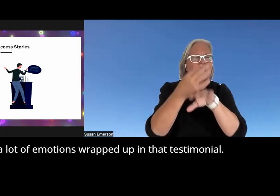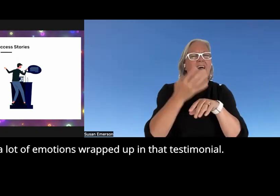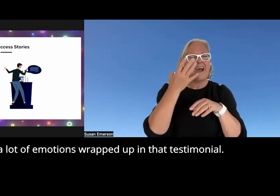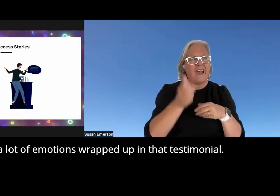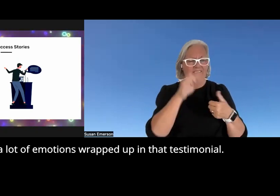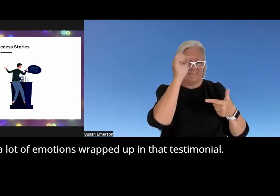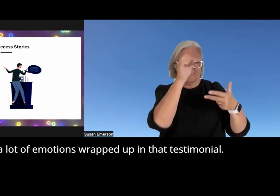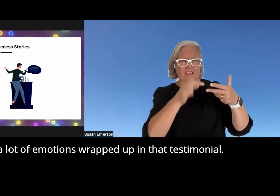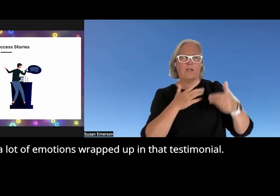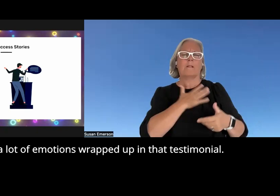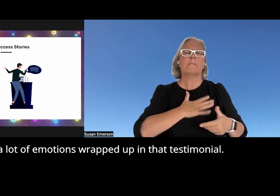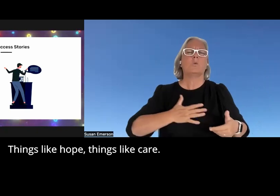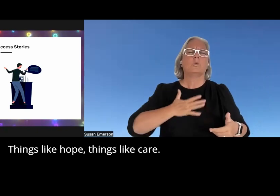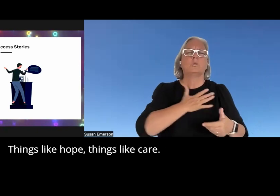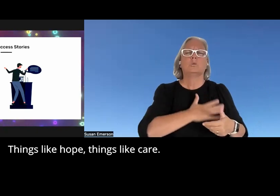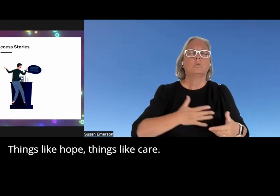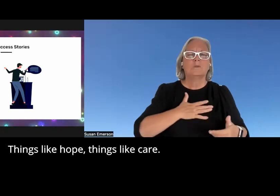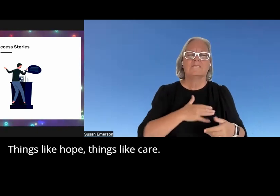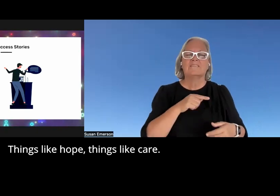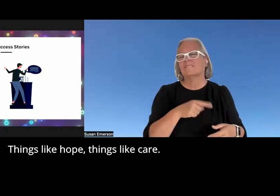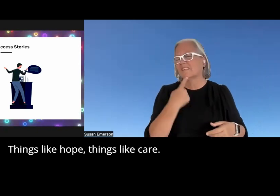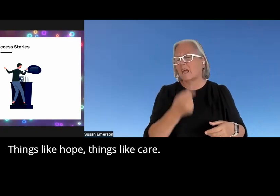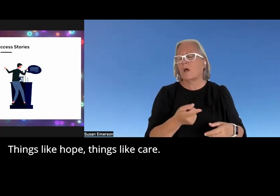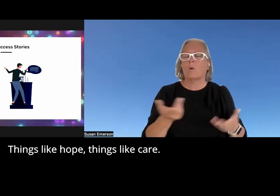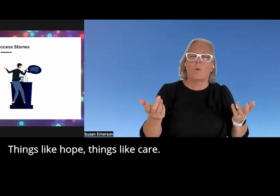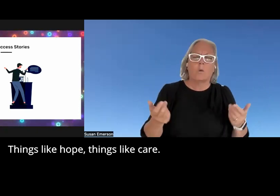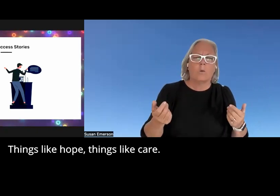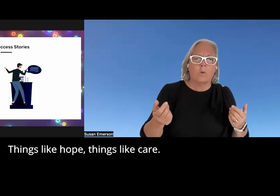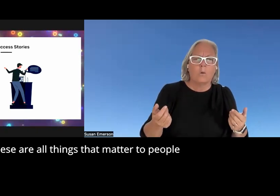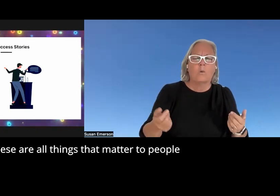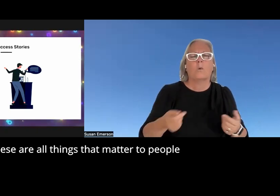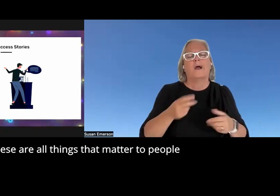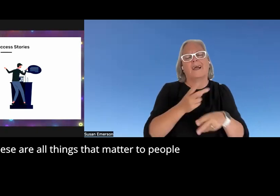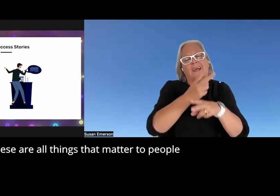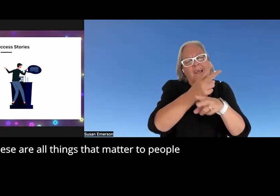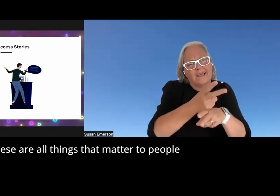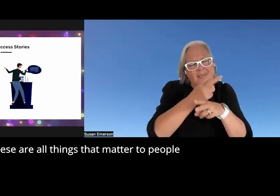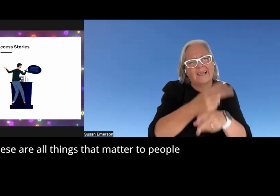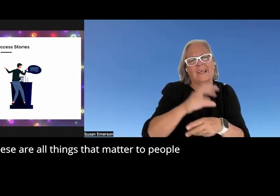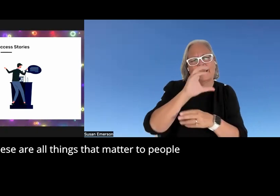up in that testimonial things like hope things like care these are all things that matter to